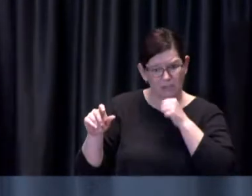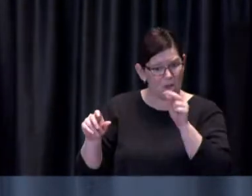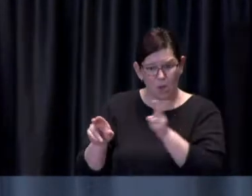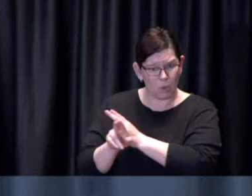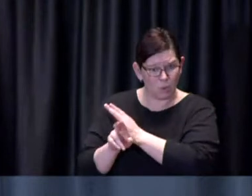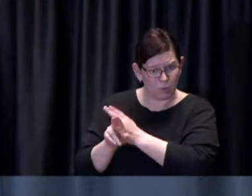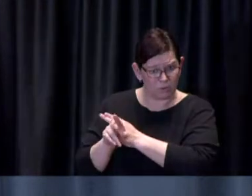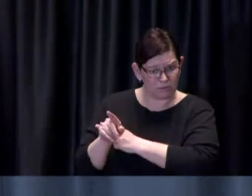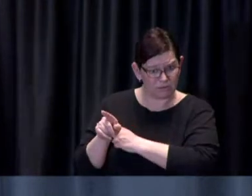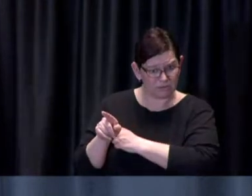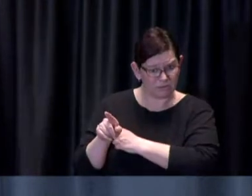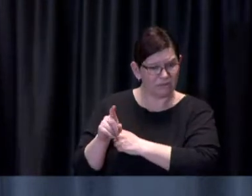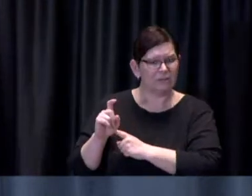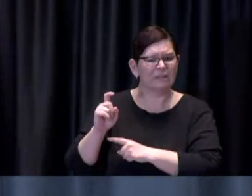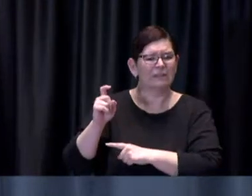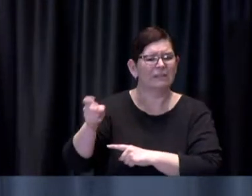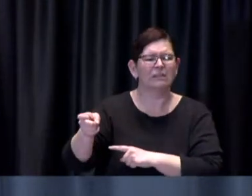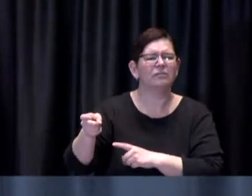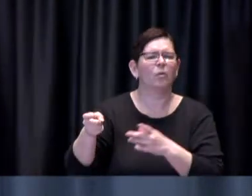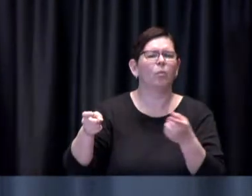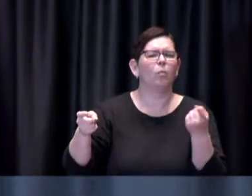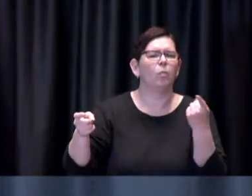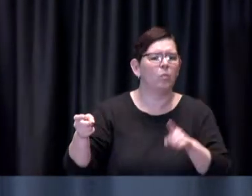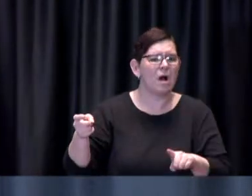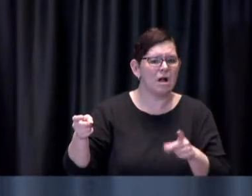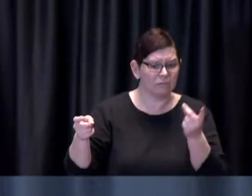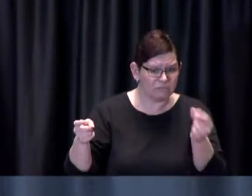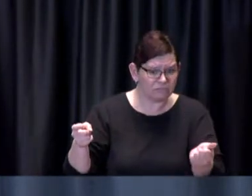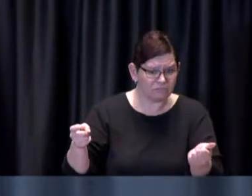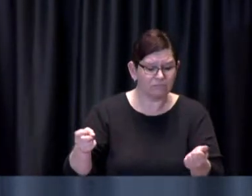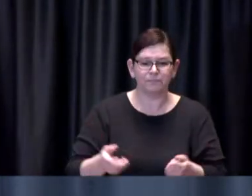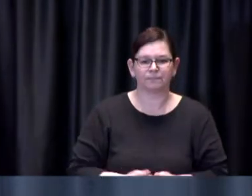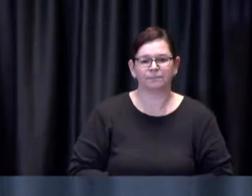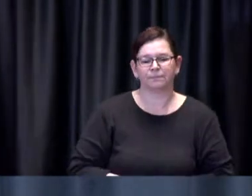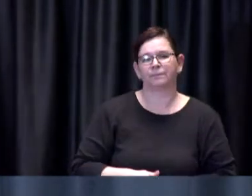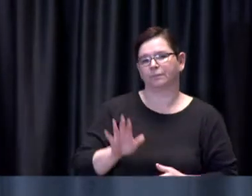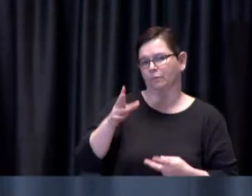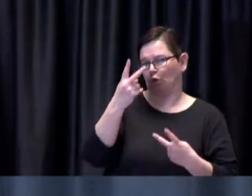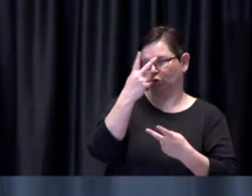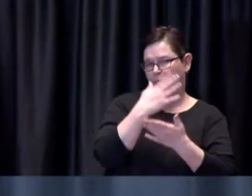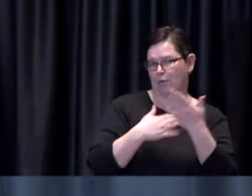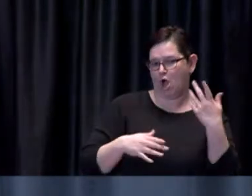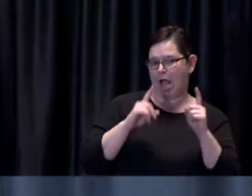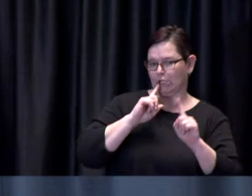Chief Pegg: Sure so uh let's break those into two pieces so with respect to dose management as uh as you know